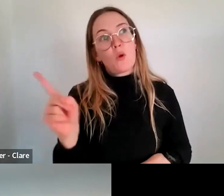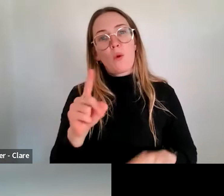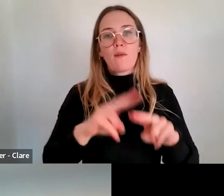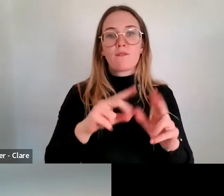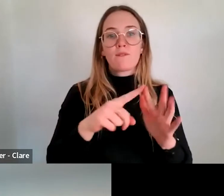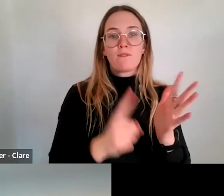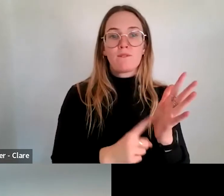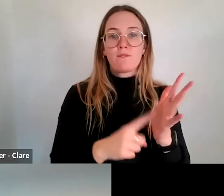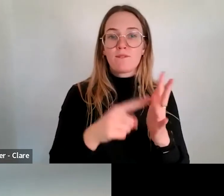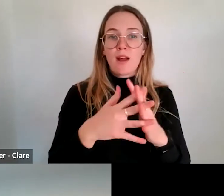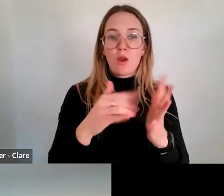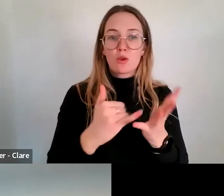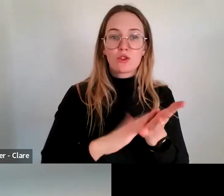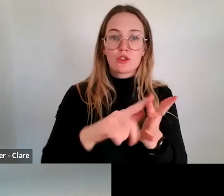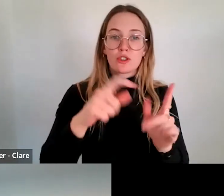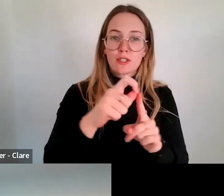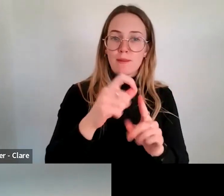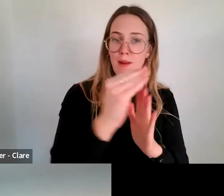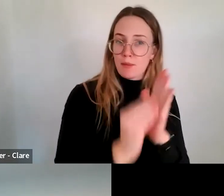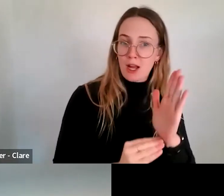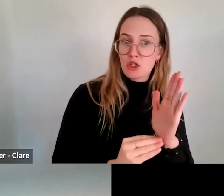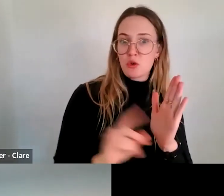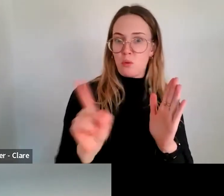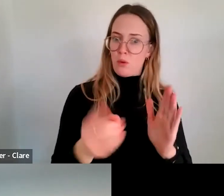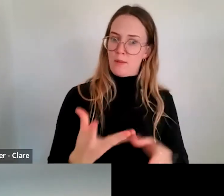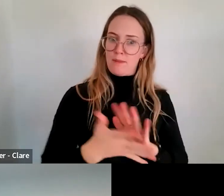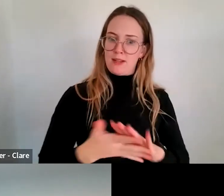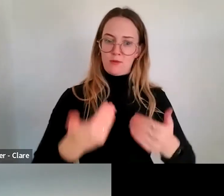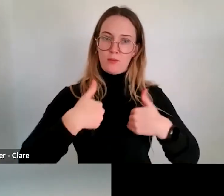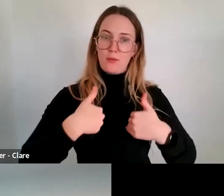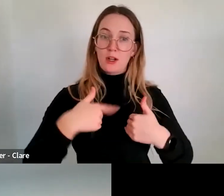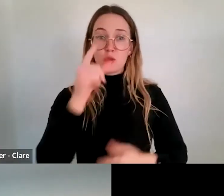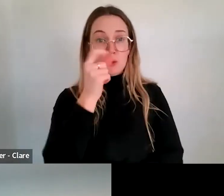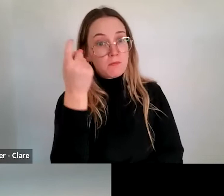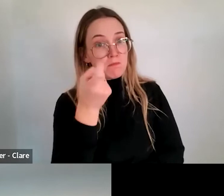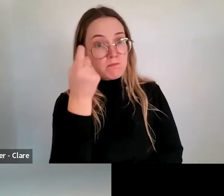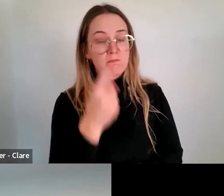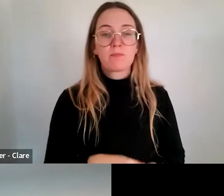application look for for myself as an artist? That's something you might consider. As an organisation, you might